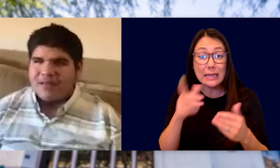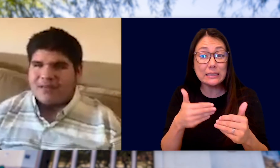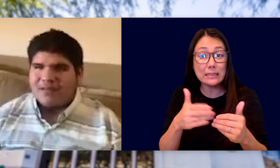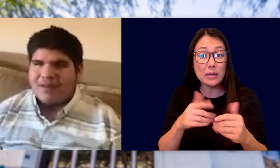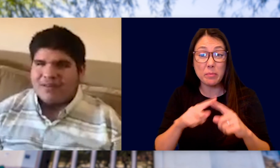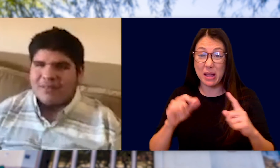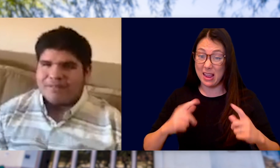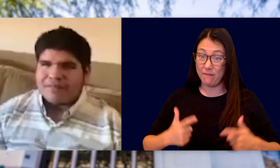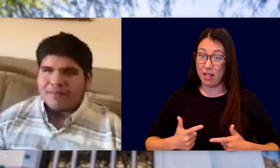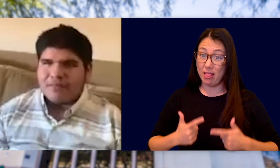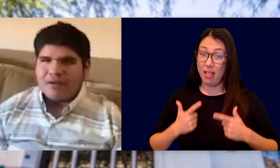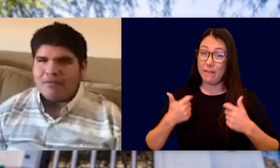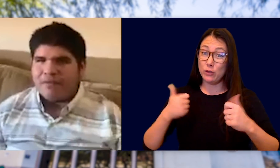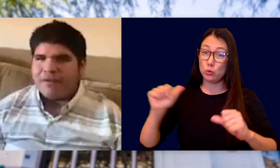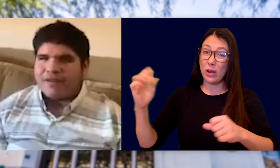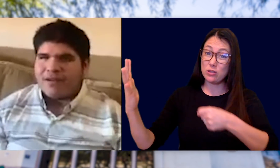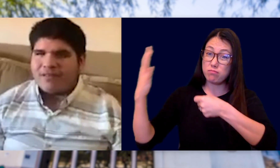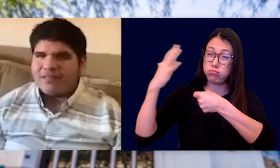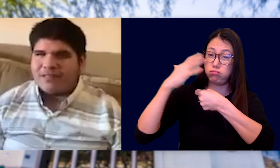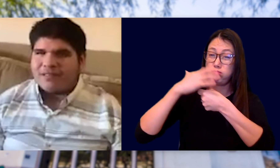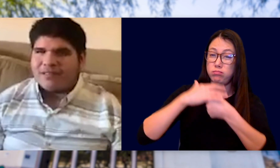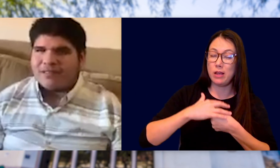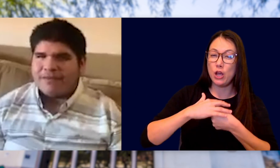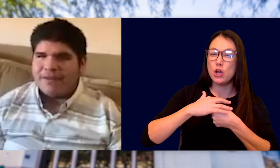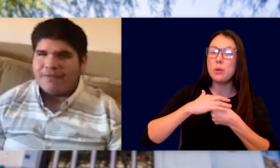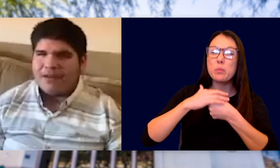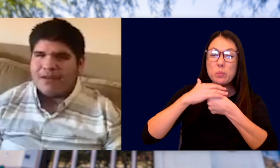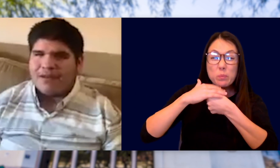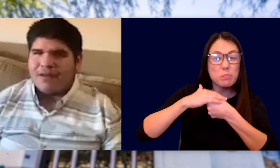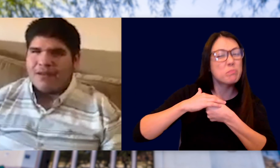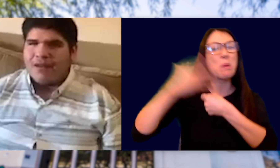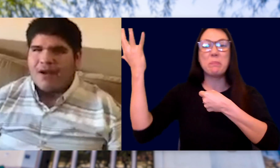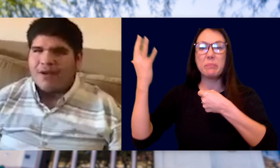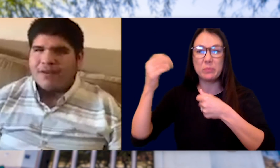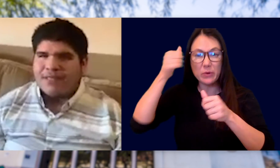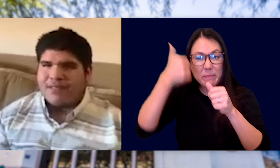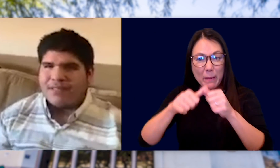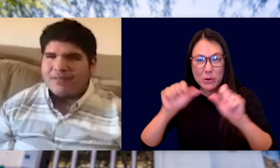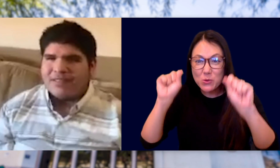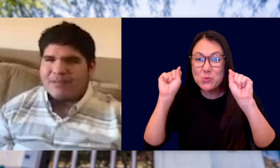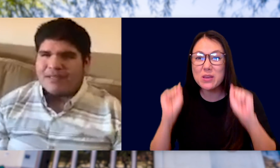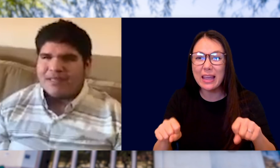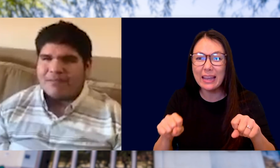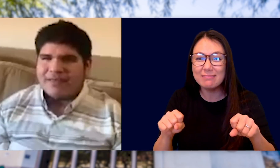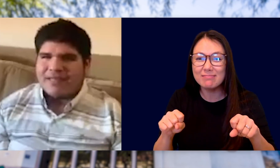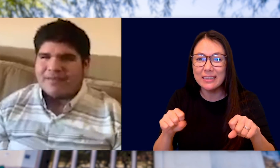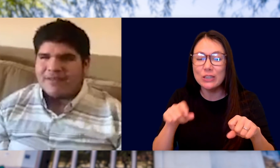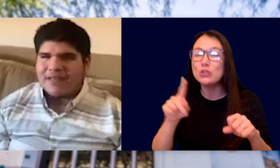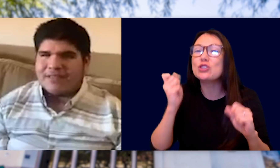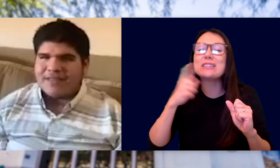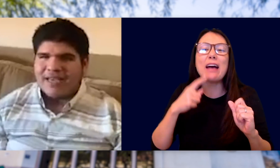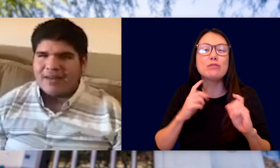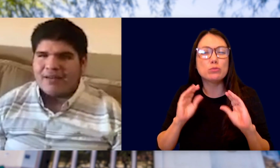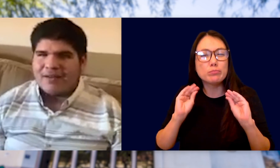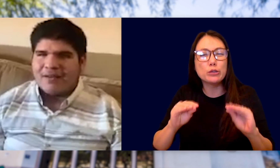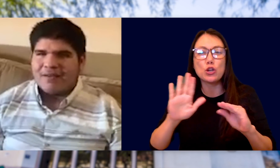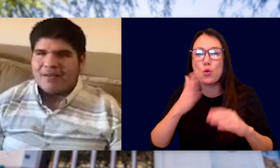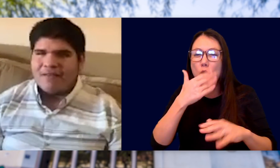AROUND YOU, REMEMBER YOU CAN ALWAYS ACCOMPLISH WHATEVER YOU WANT, ALL YOU NEED TO DO IS PUT IN THE BEST EFFORT THAT YOU CAN.